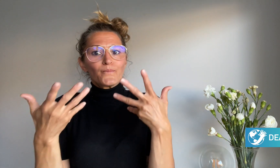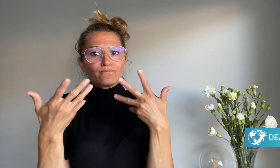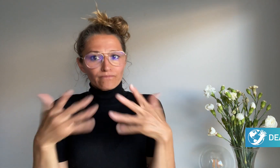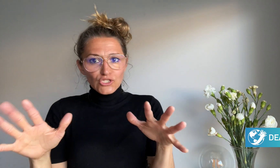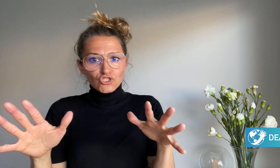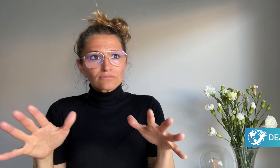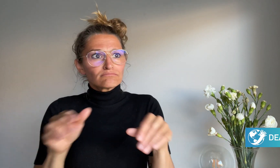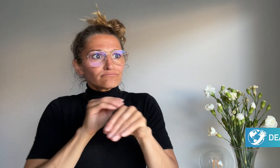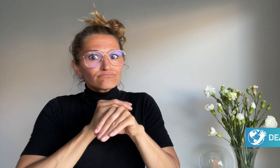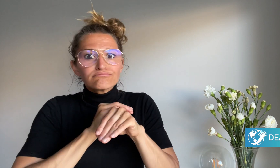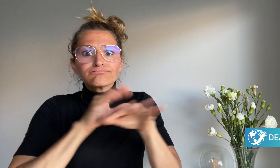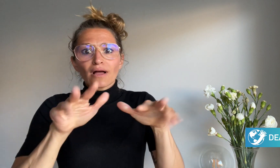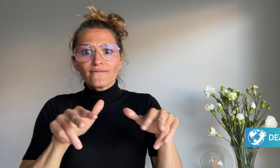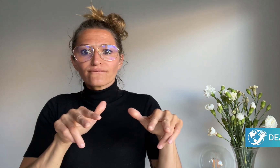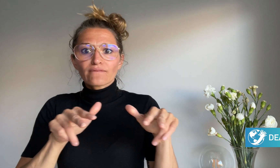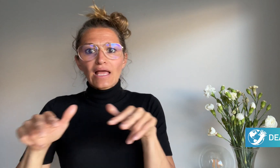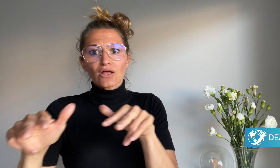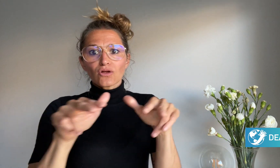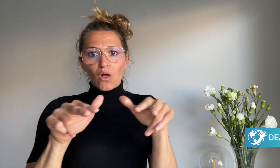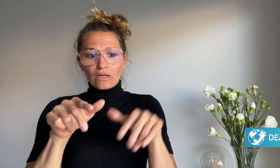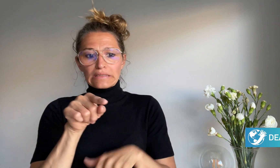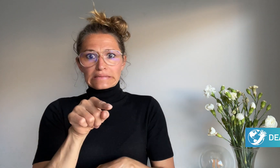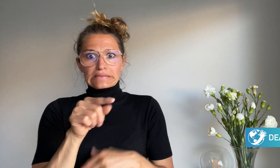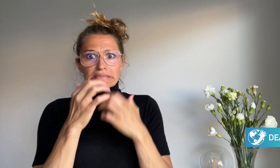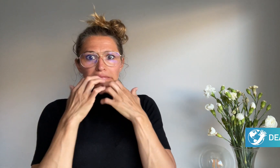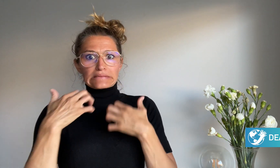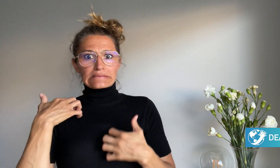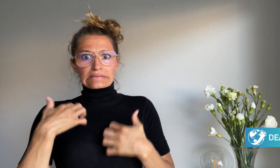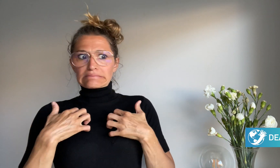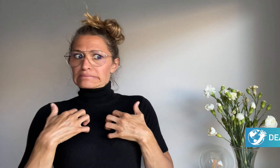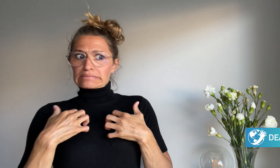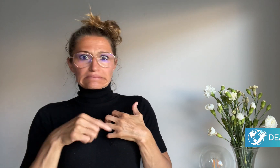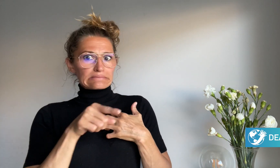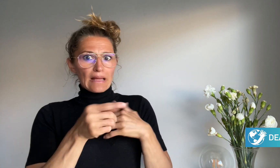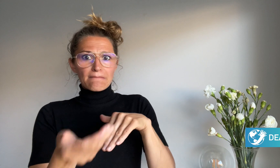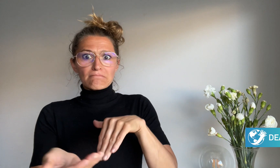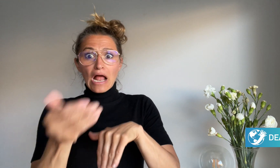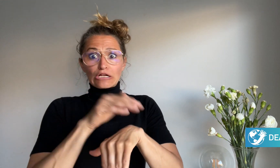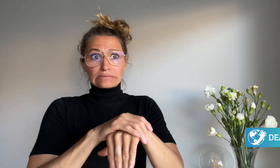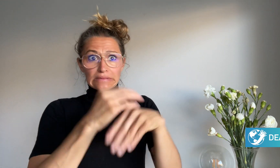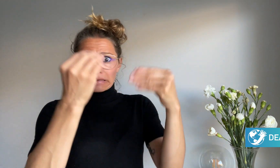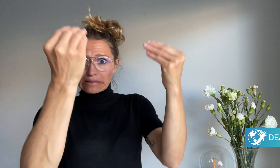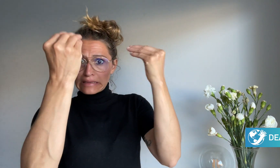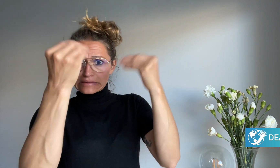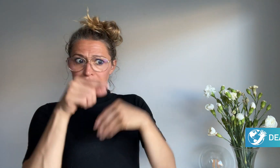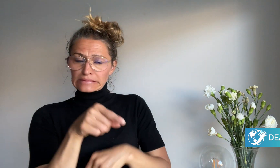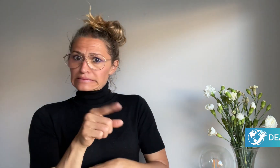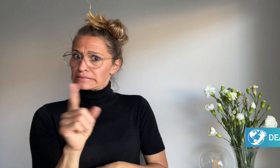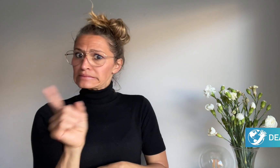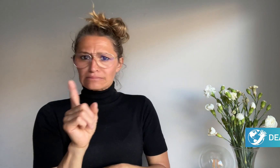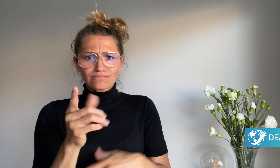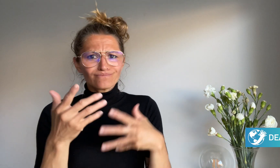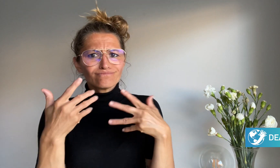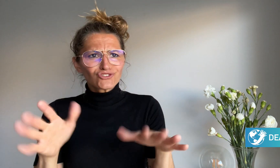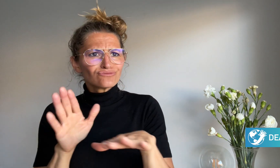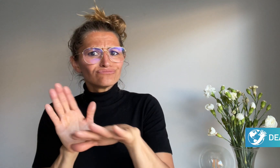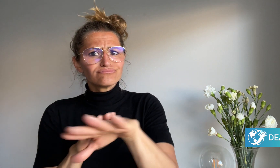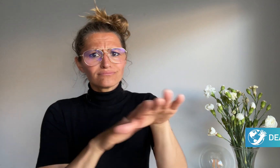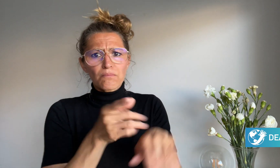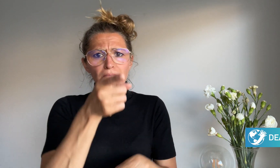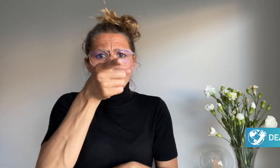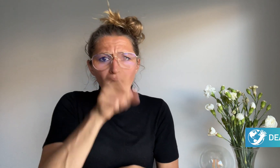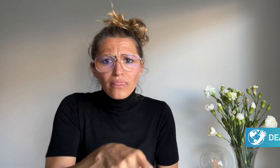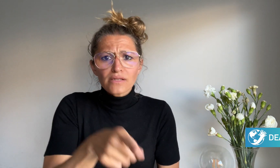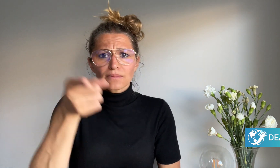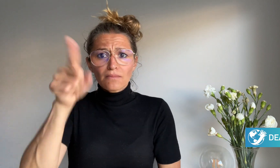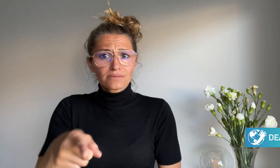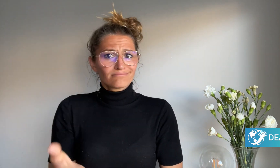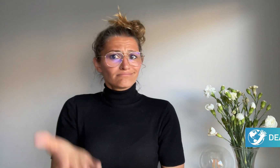a video about the “Masterclass” months ago and nobody